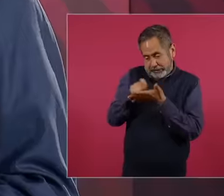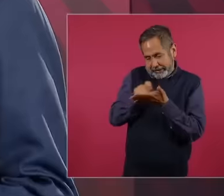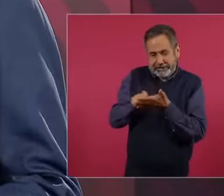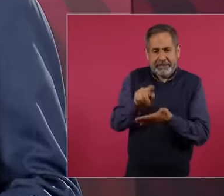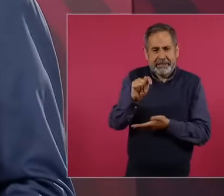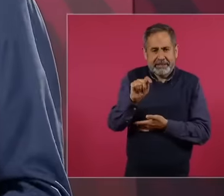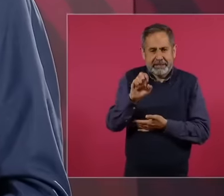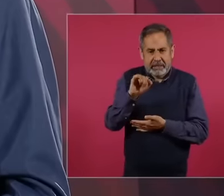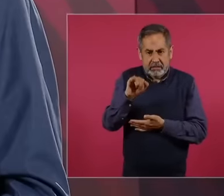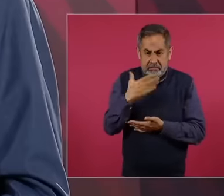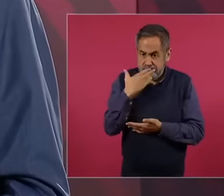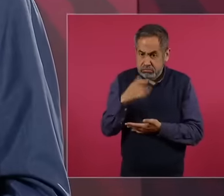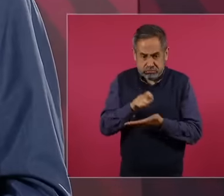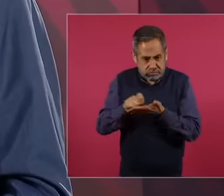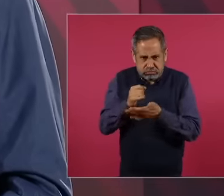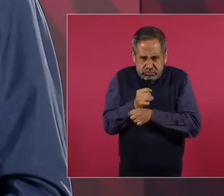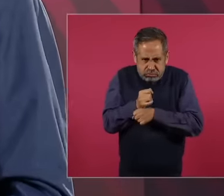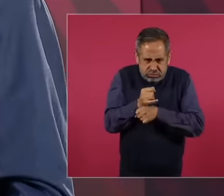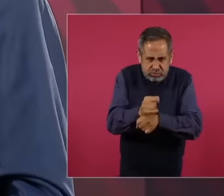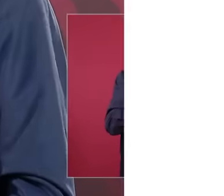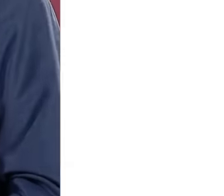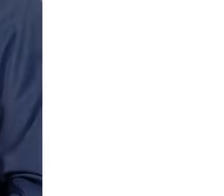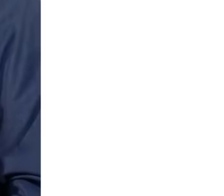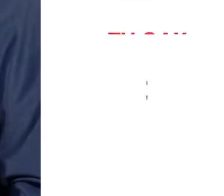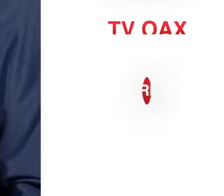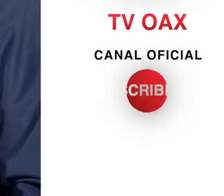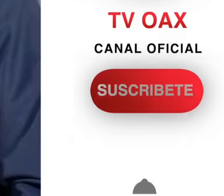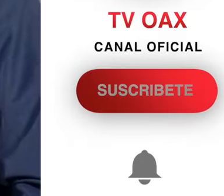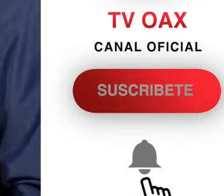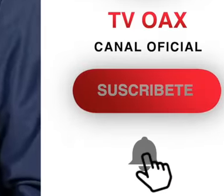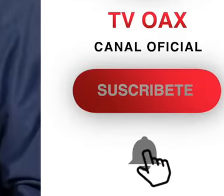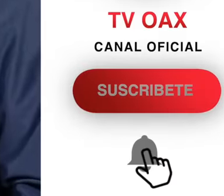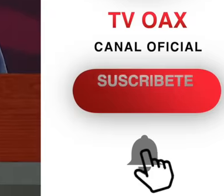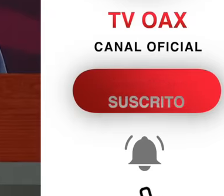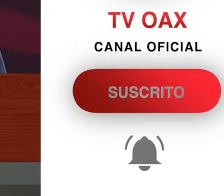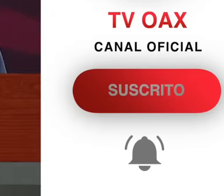a good research work about the formation of the national State in Mexico